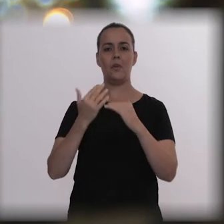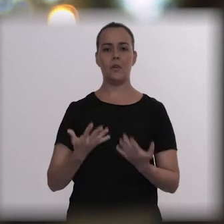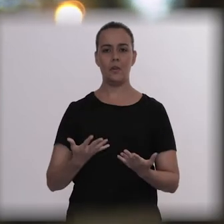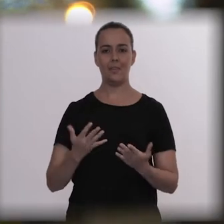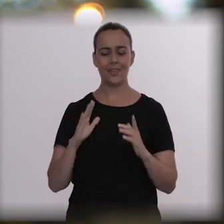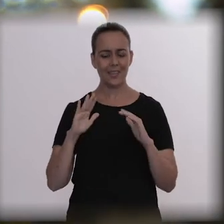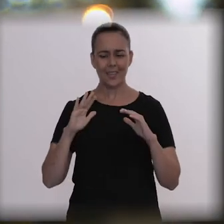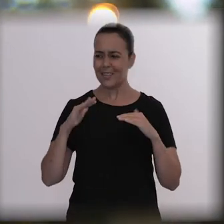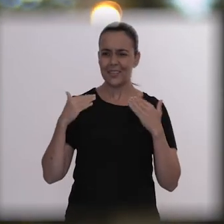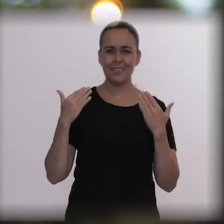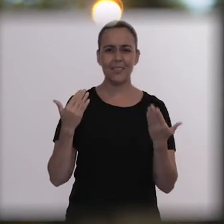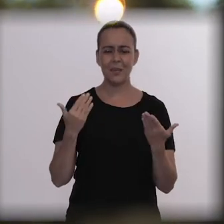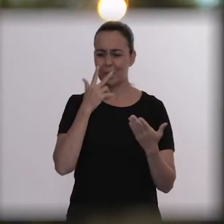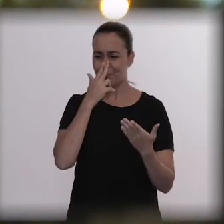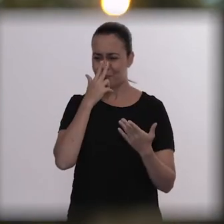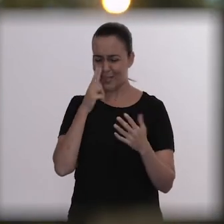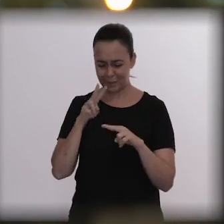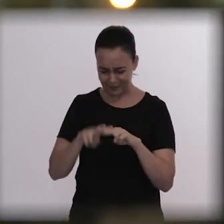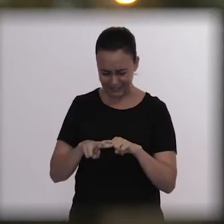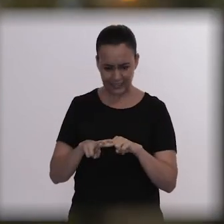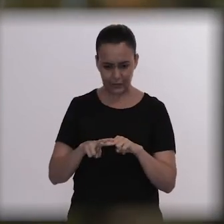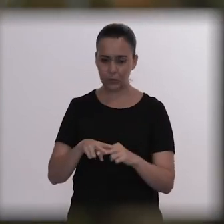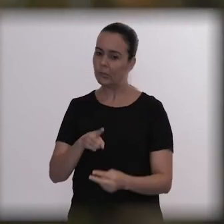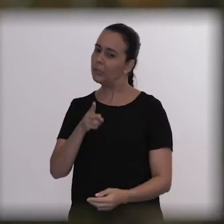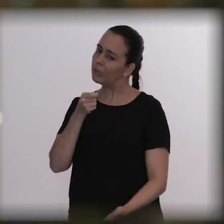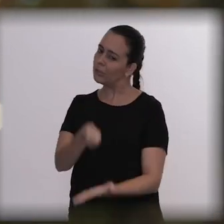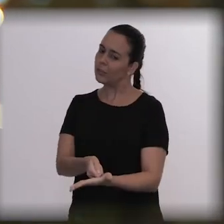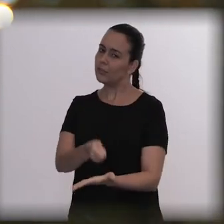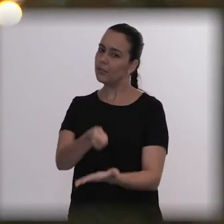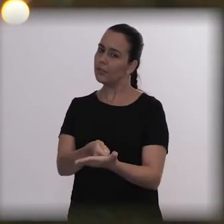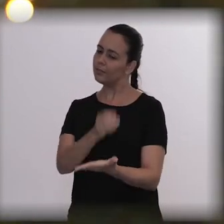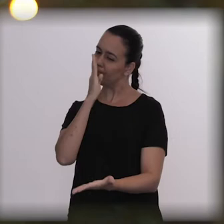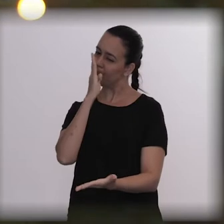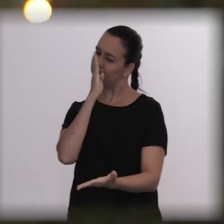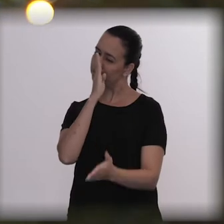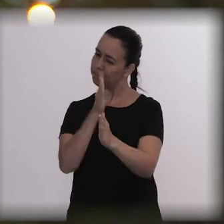A kind of prison, a destiny you must fulfill somehow, you know?